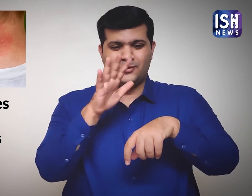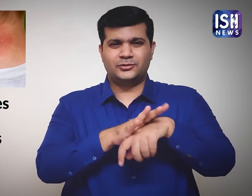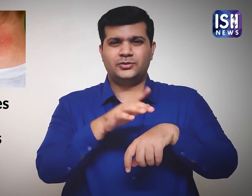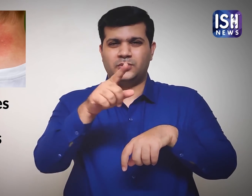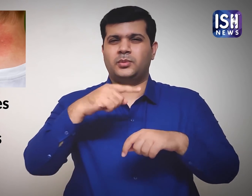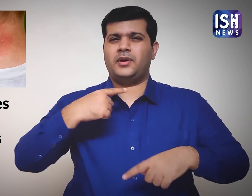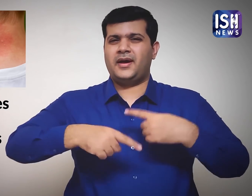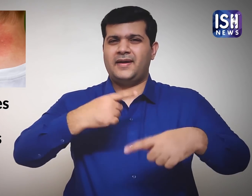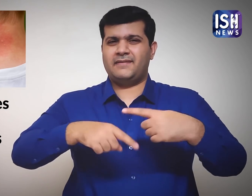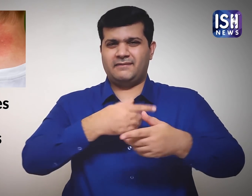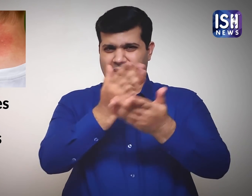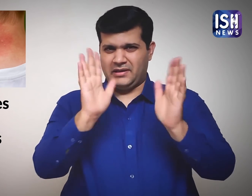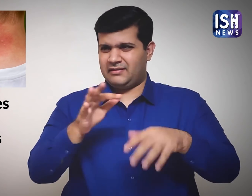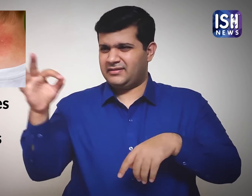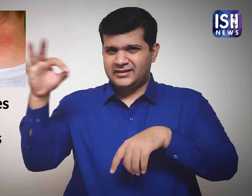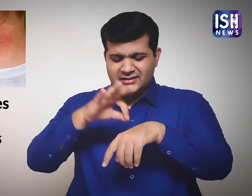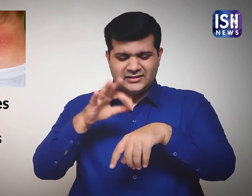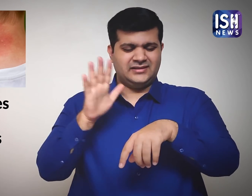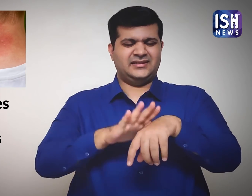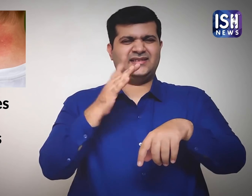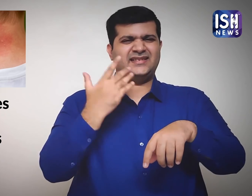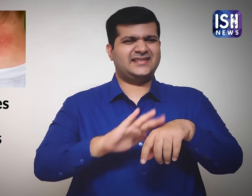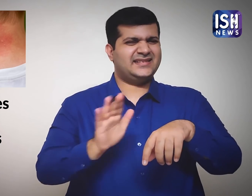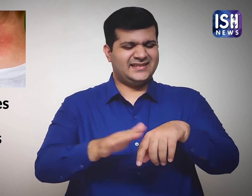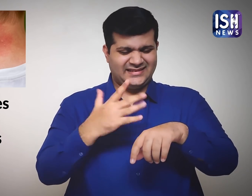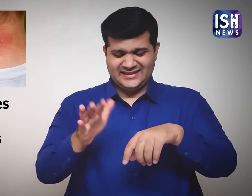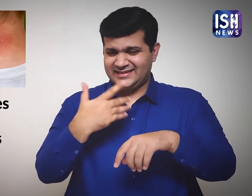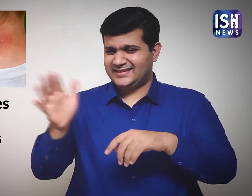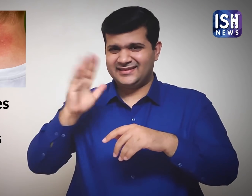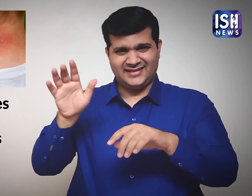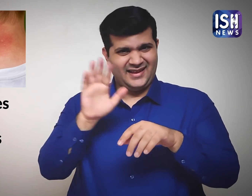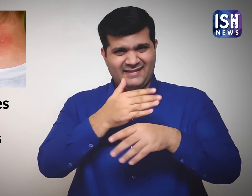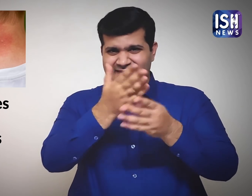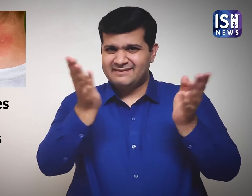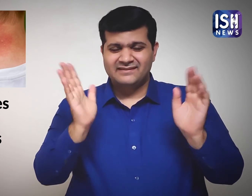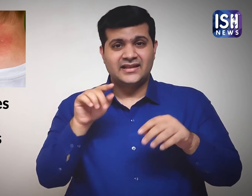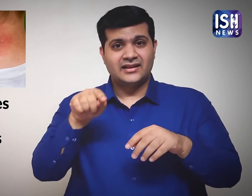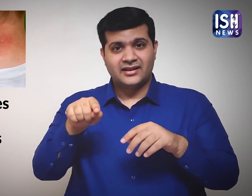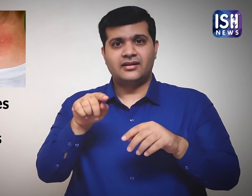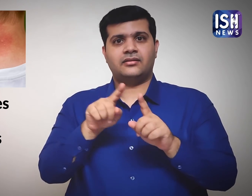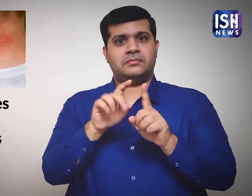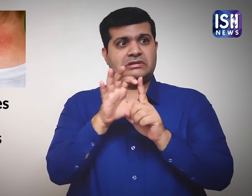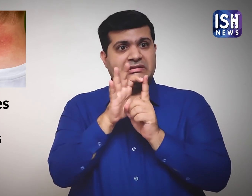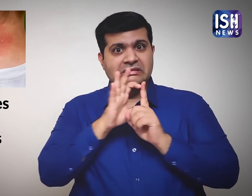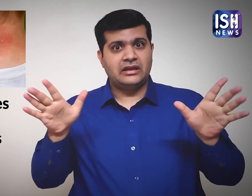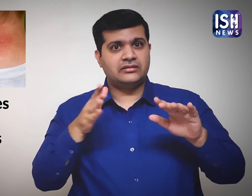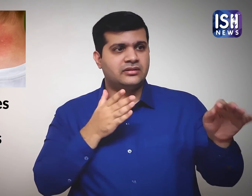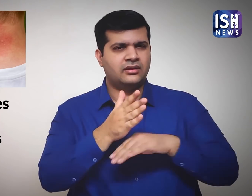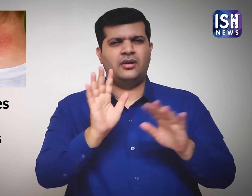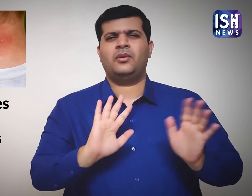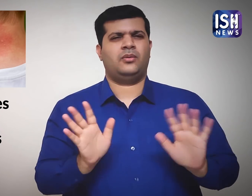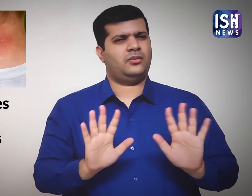Mosquito bites are usually harmless.